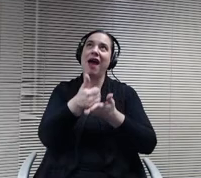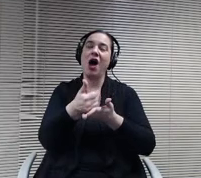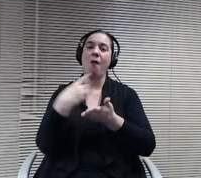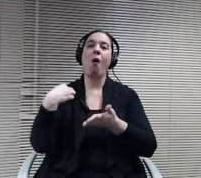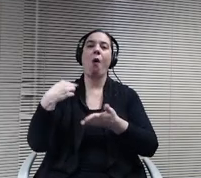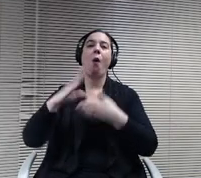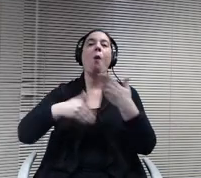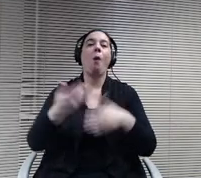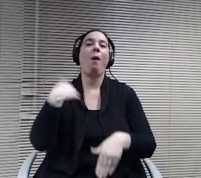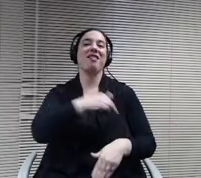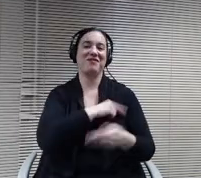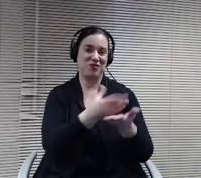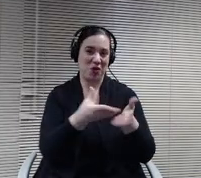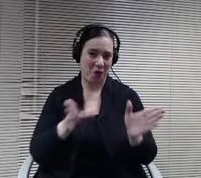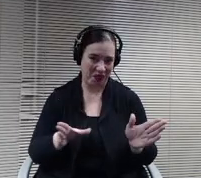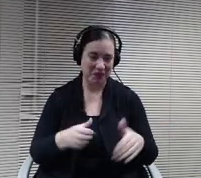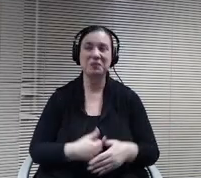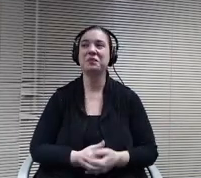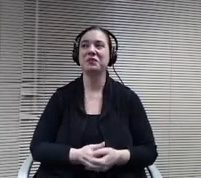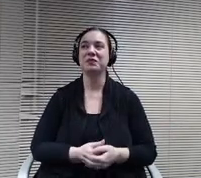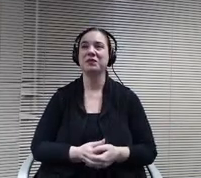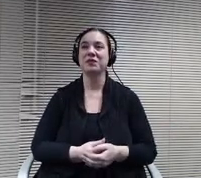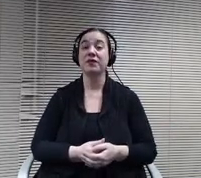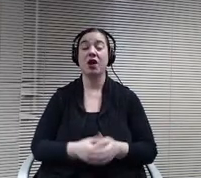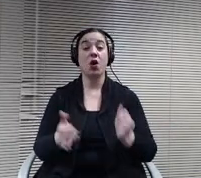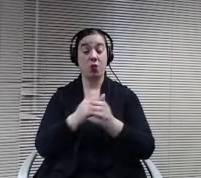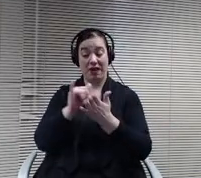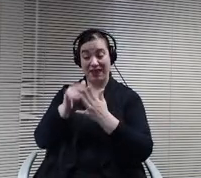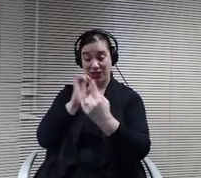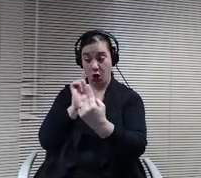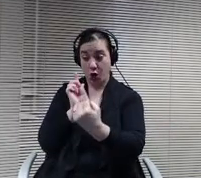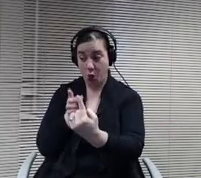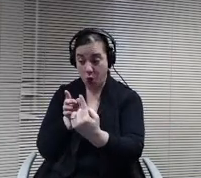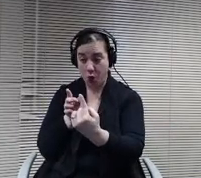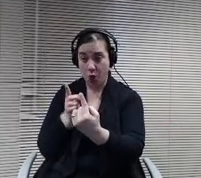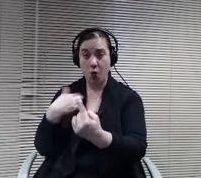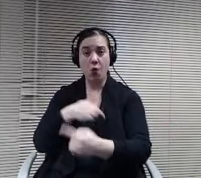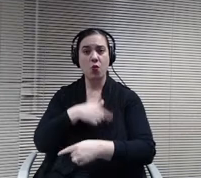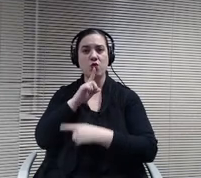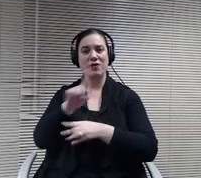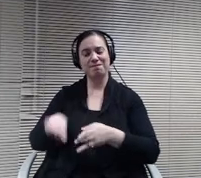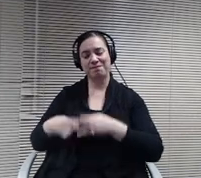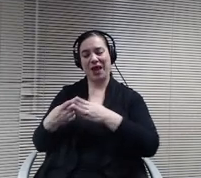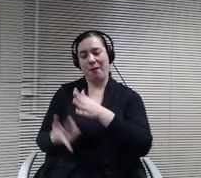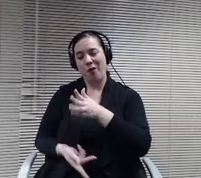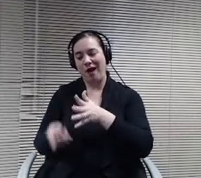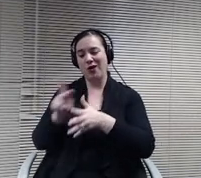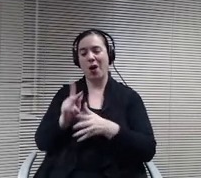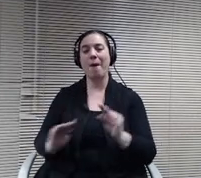general. Another thing around this goal is that we have really begun to prioritize more of those personal connections,